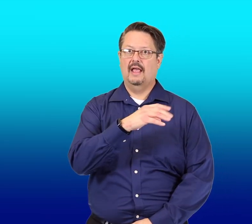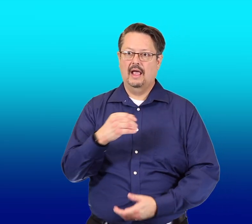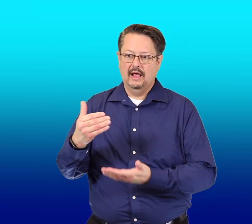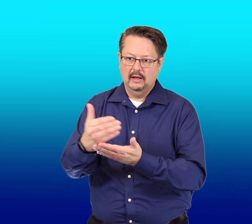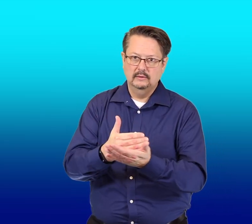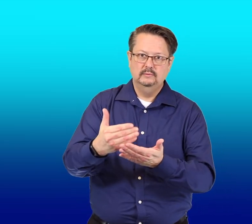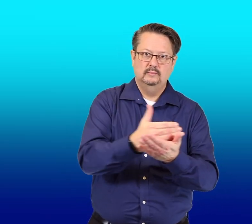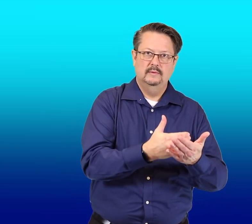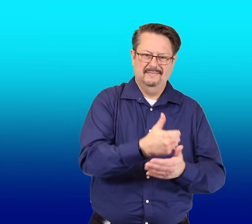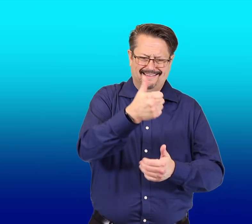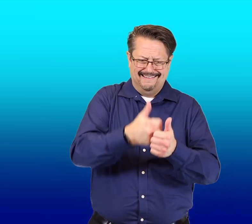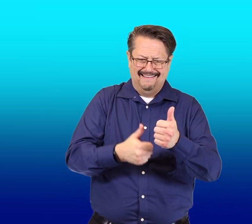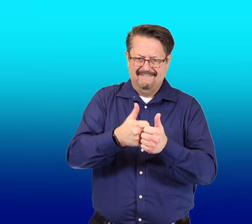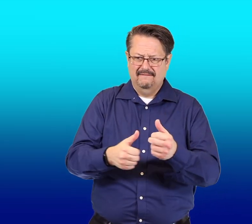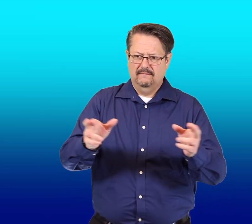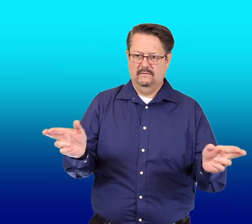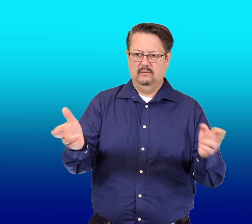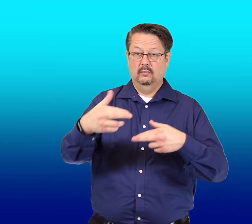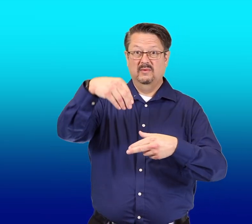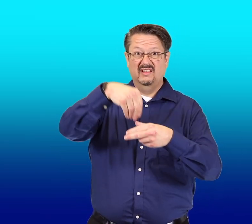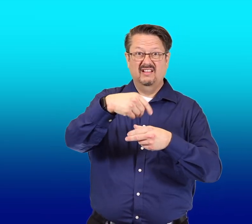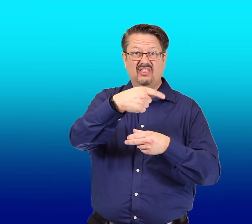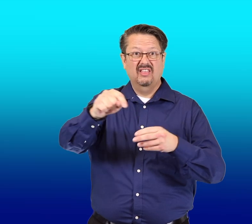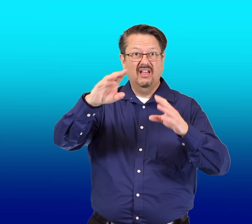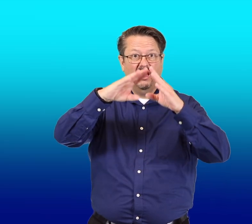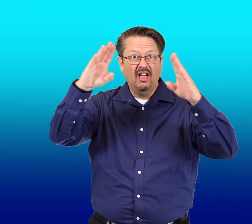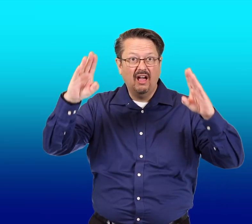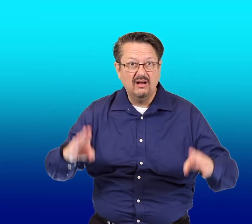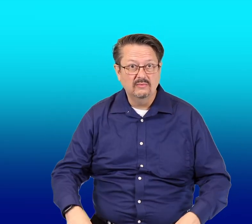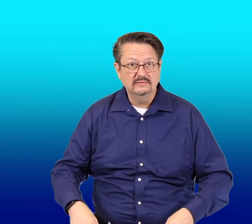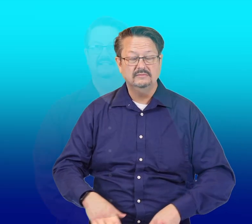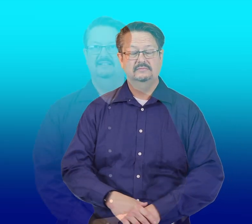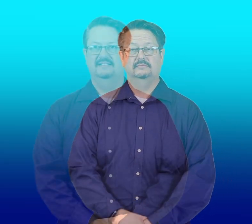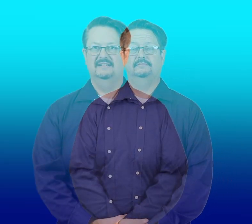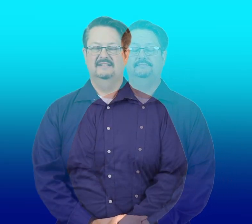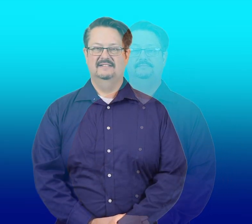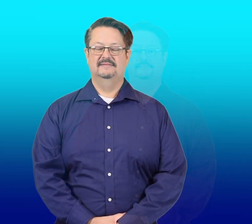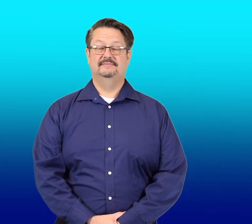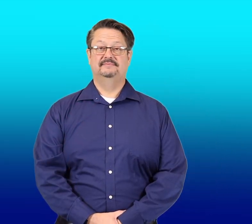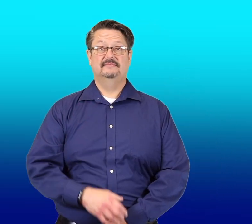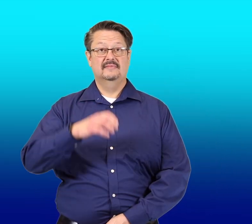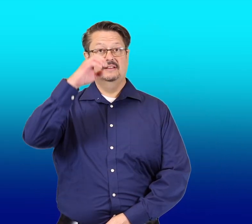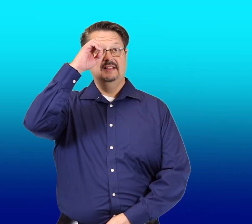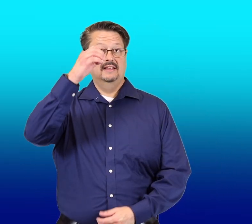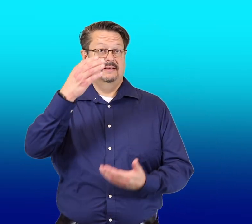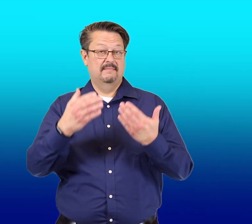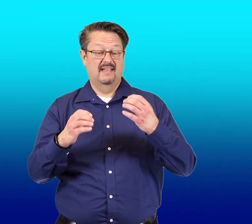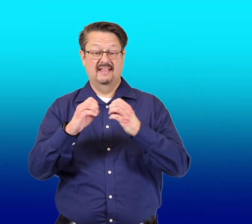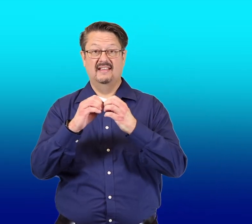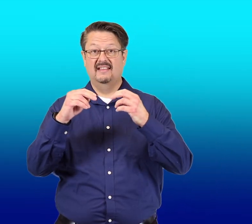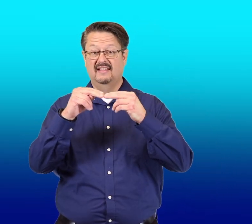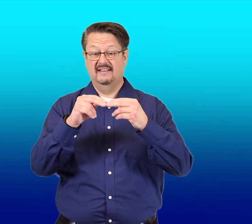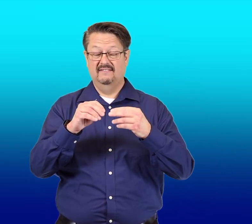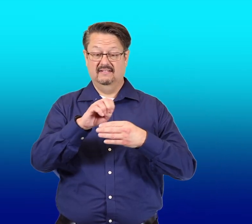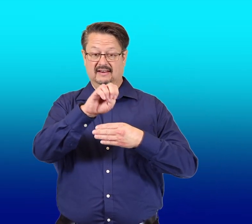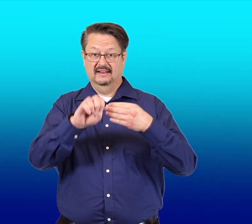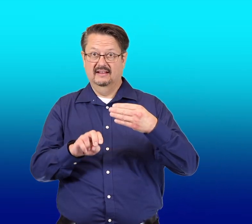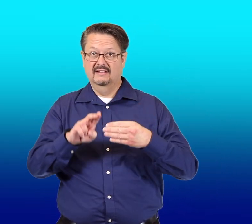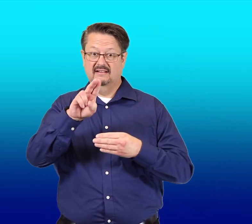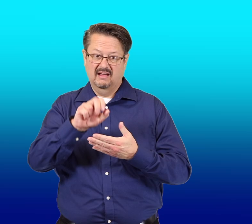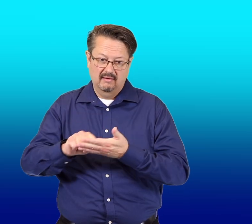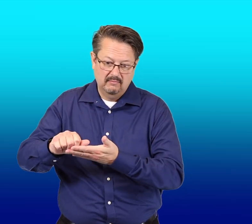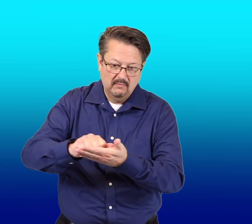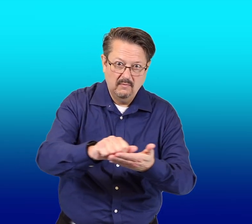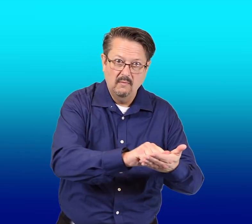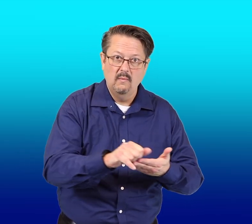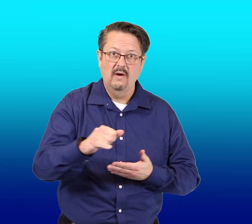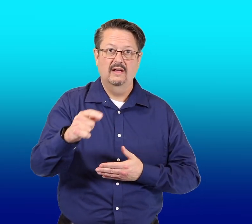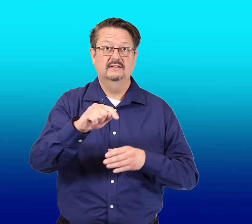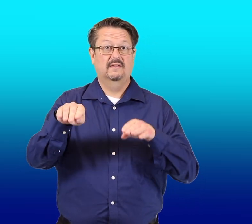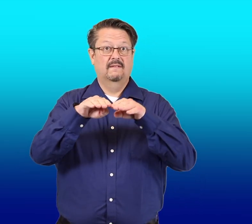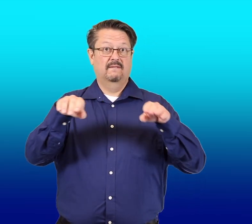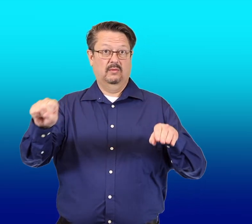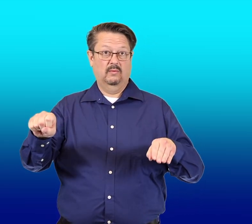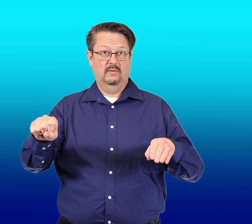and sweep every room in the house. He may even end up washing the floors as well.